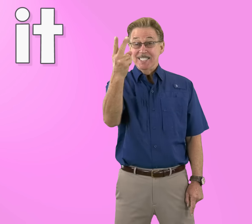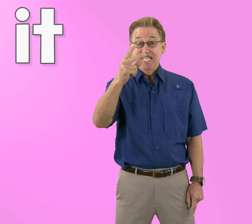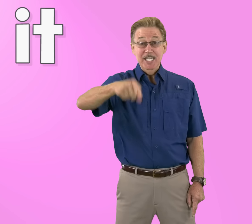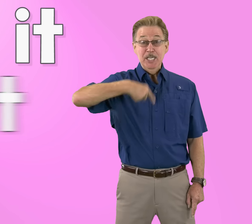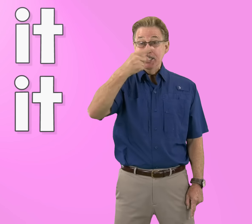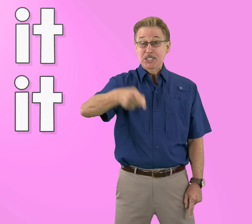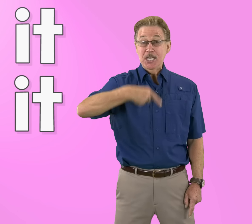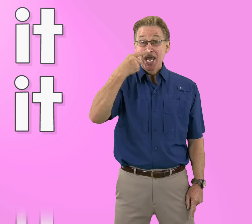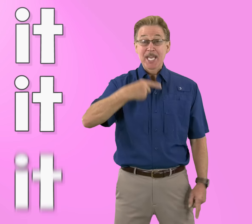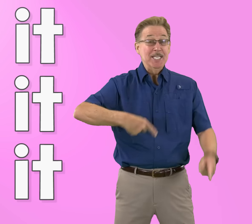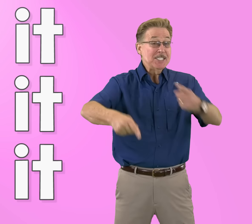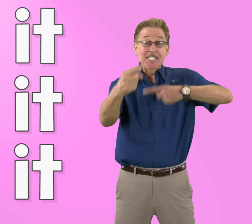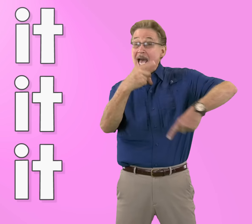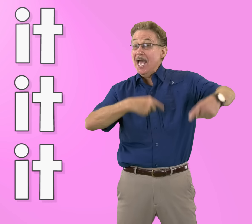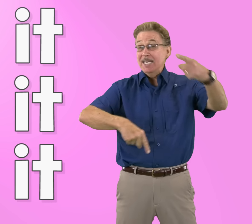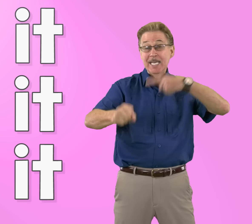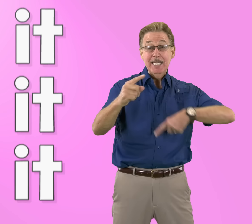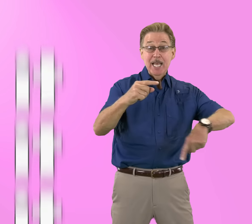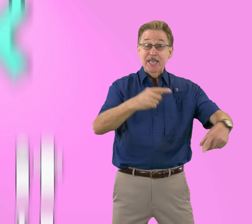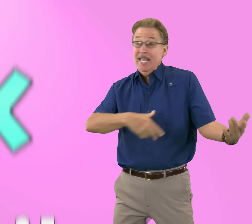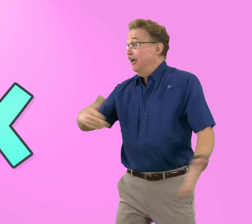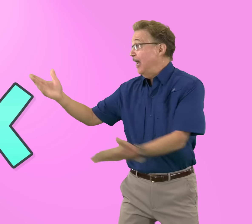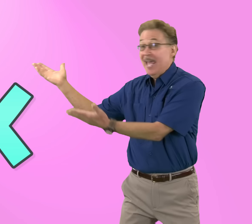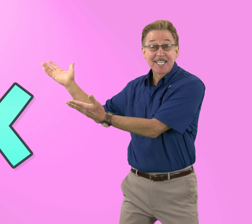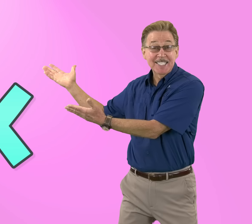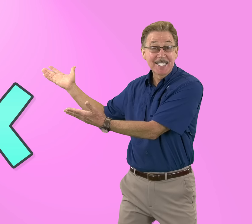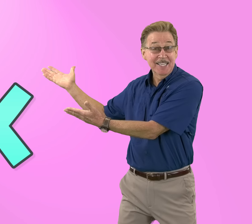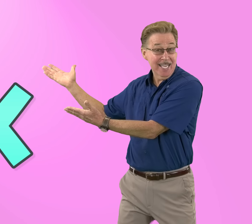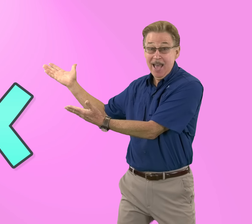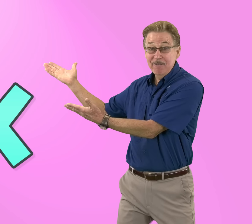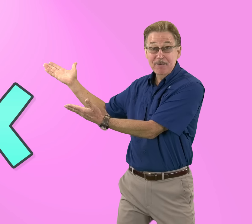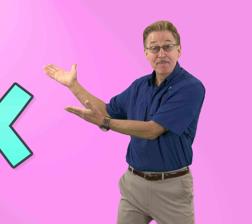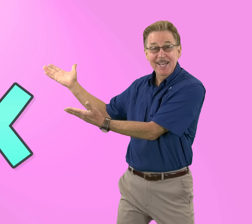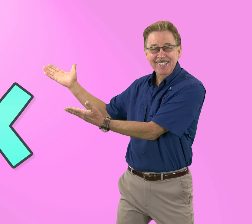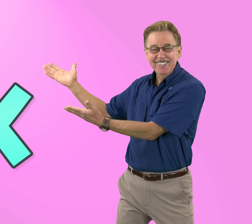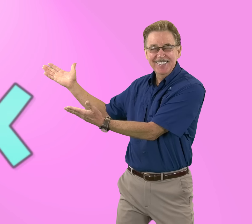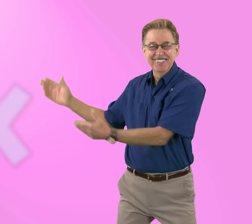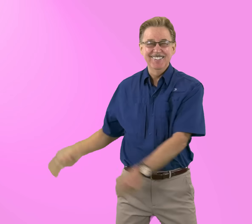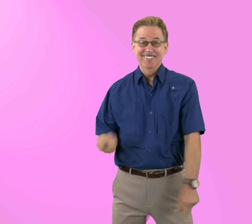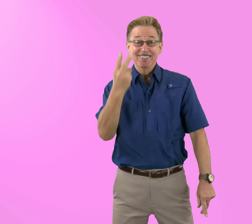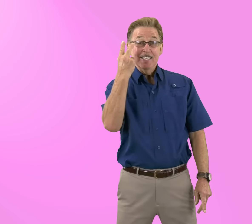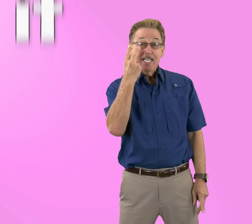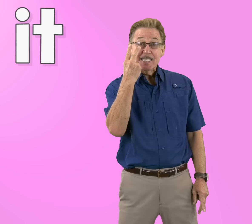See it, Say it, Sign it Letter X x in the alphabet